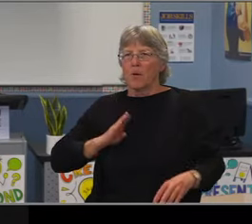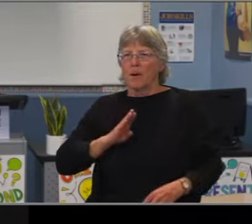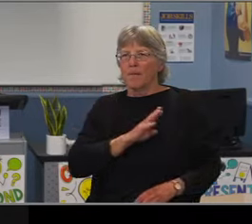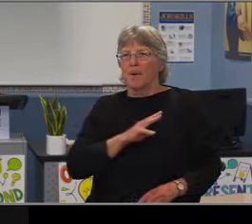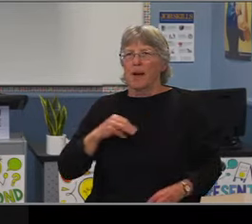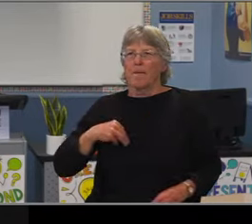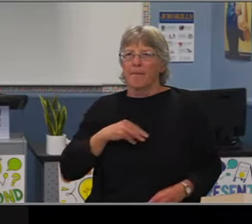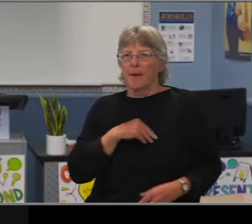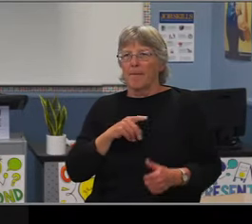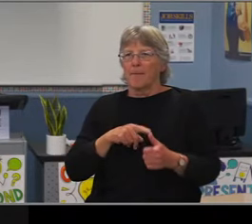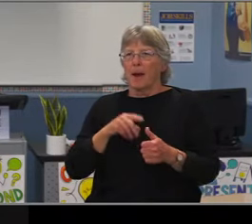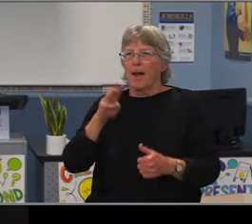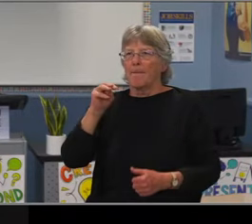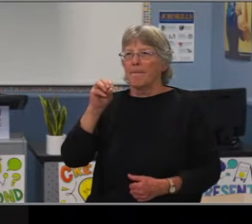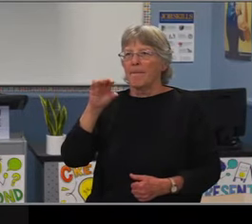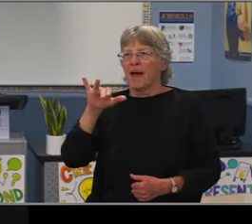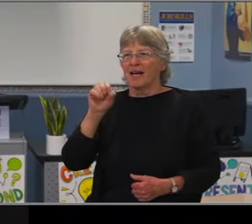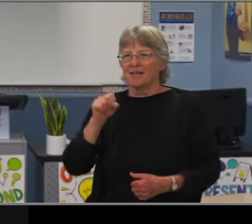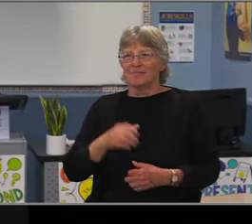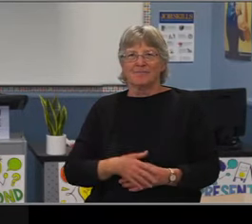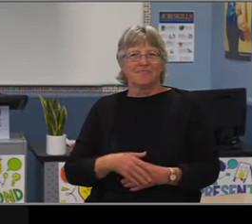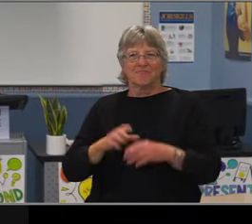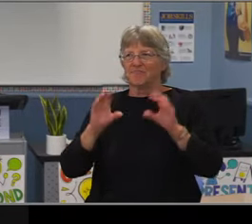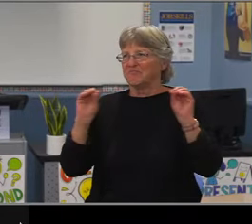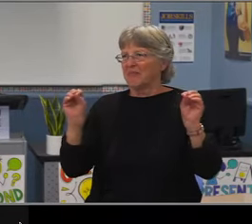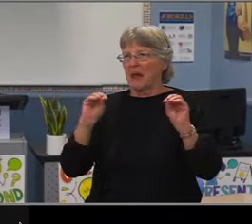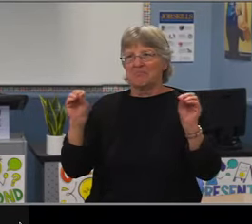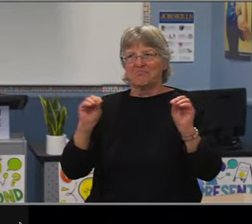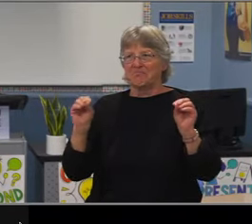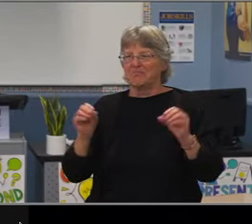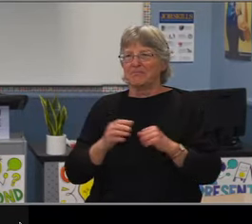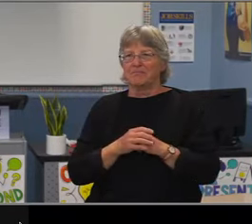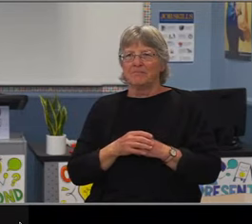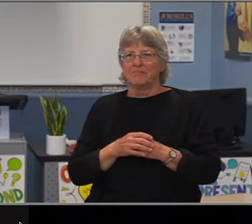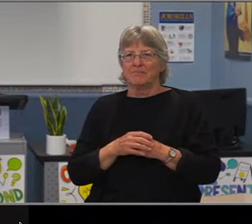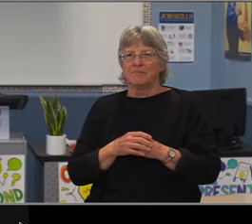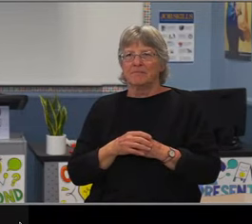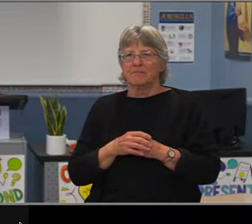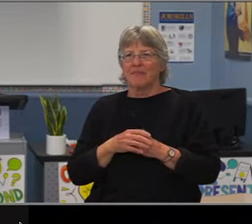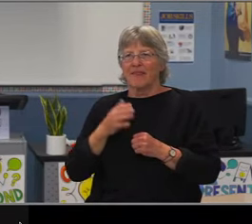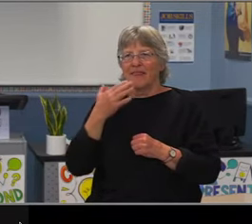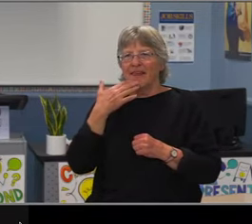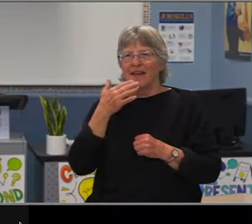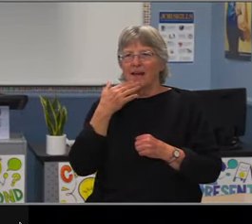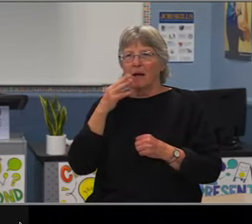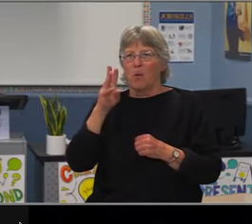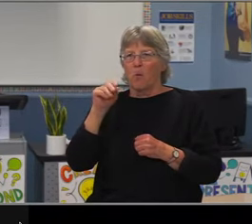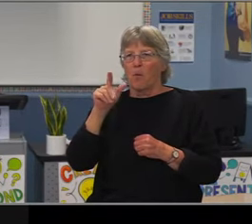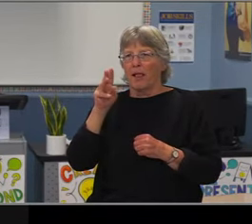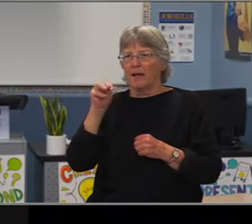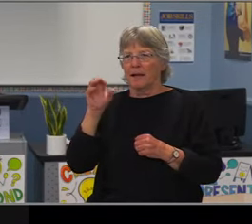And those students who have gone through the math collaborative have come back to serve